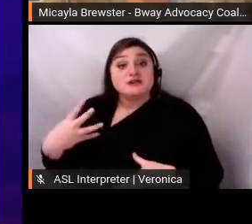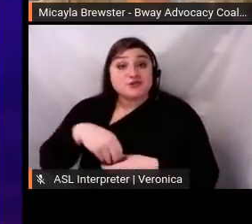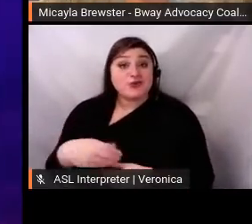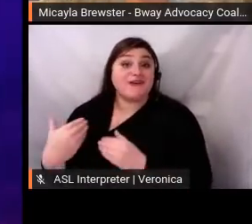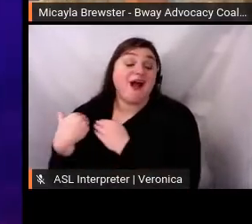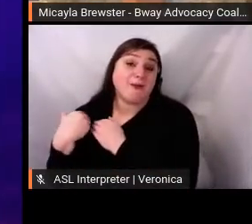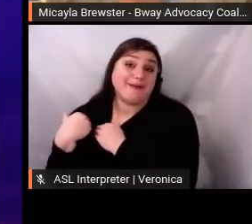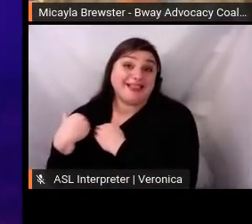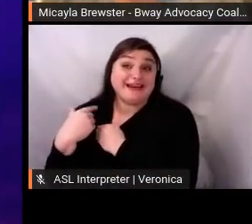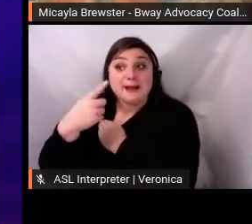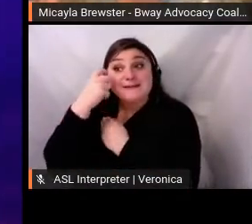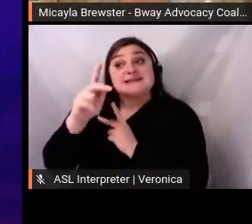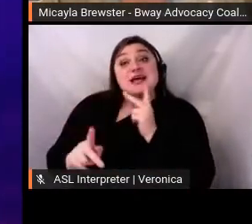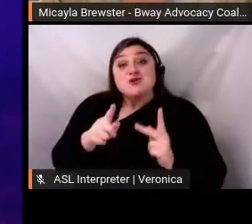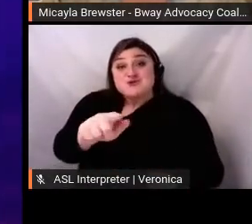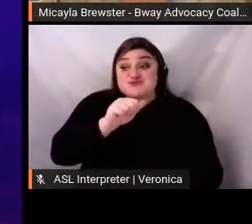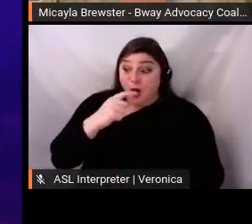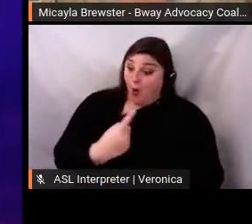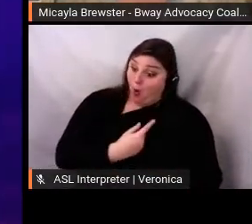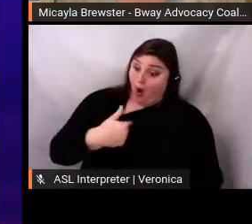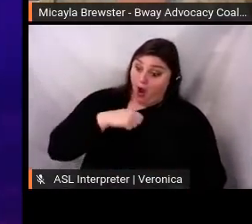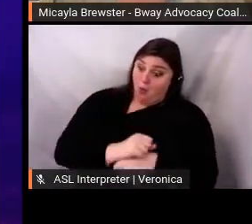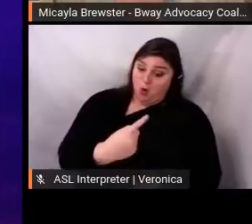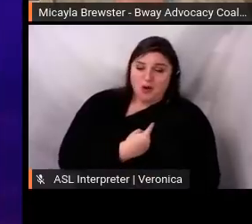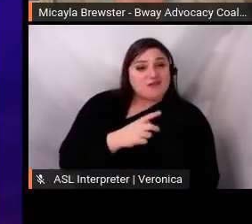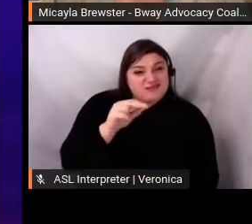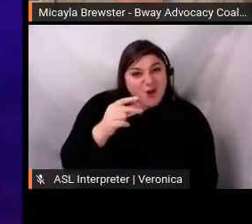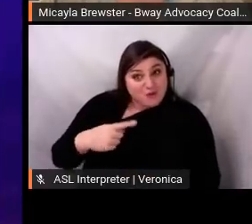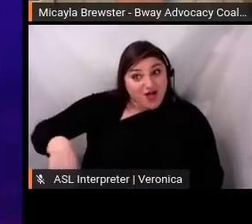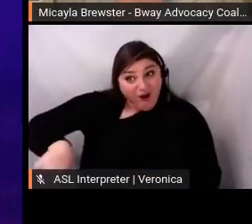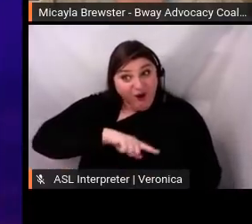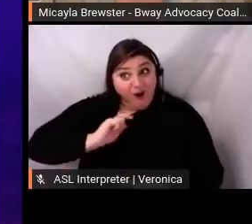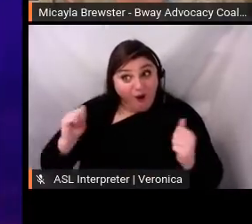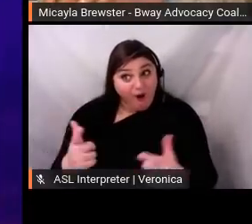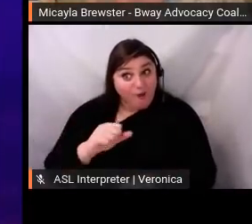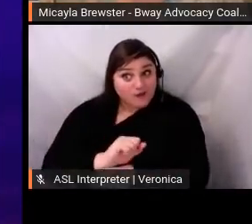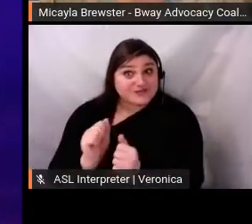So. In posting these screenshot and respond graphics, people